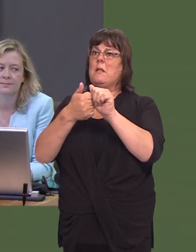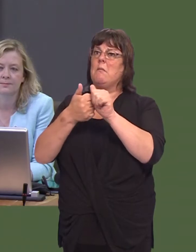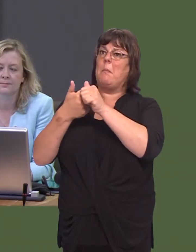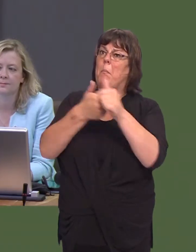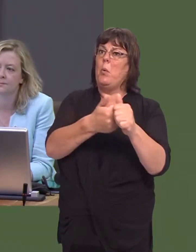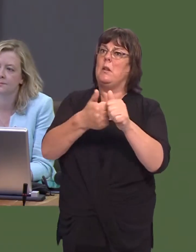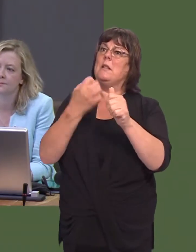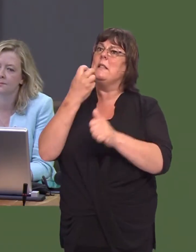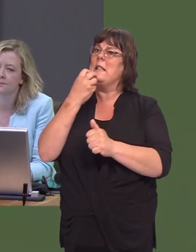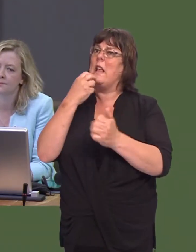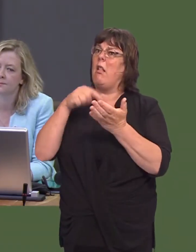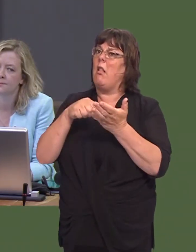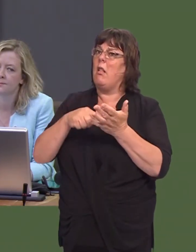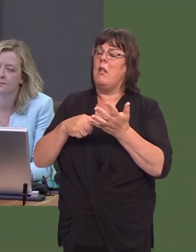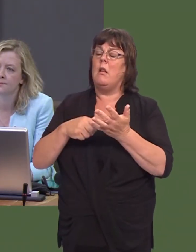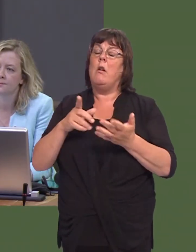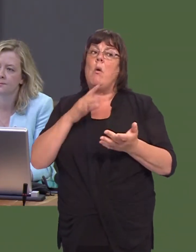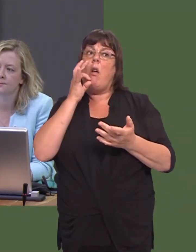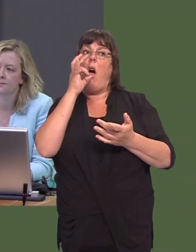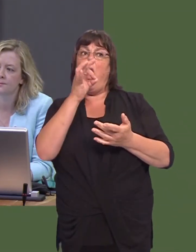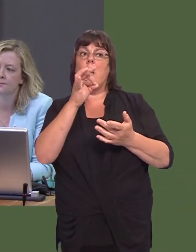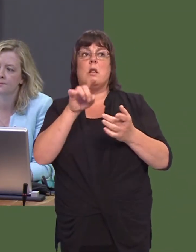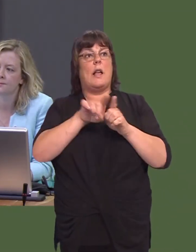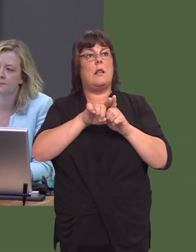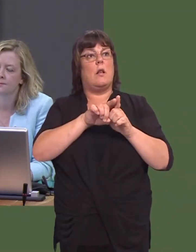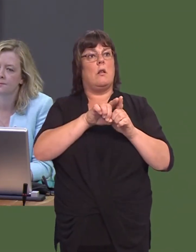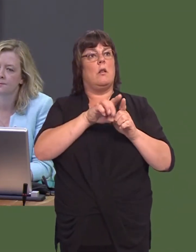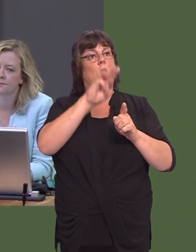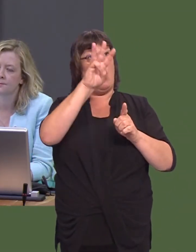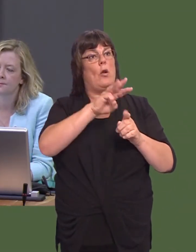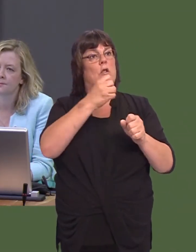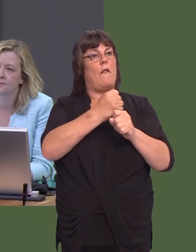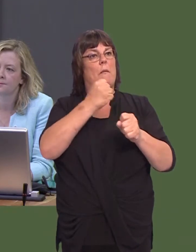Do you agree with me that, just like the Welsh Government here has shown, our steel industry